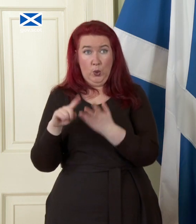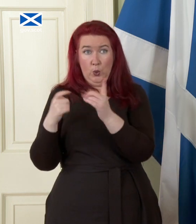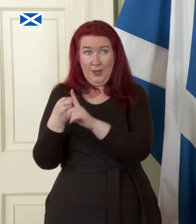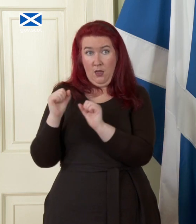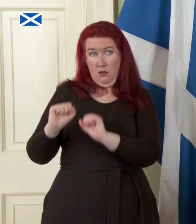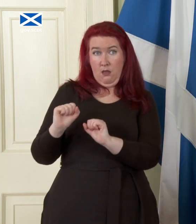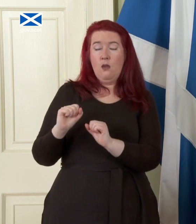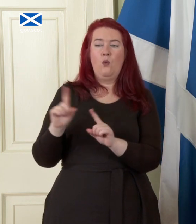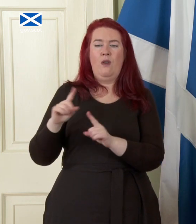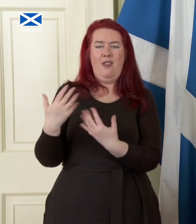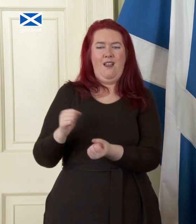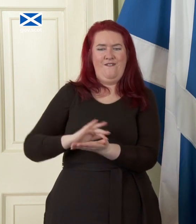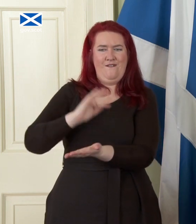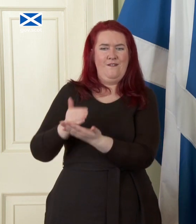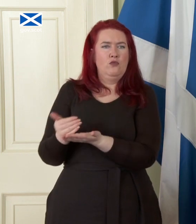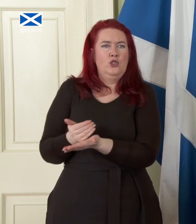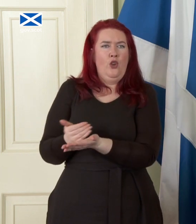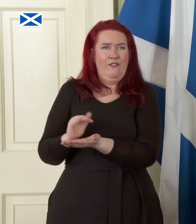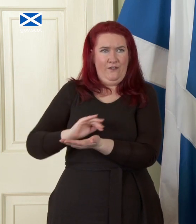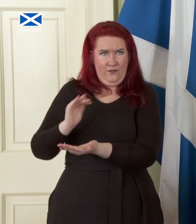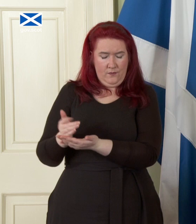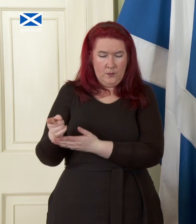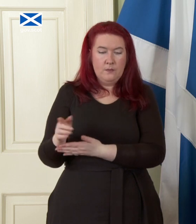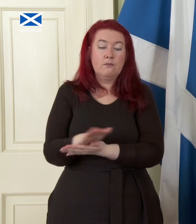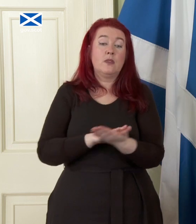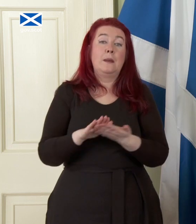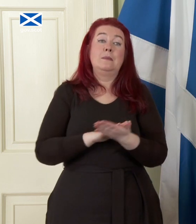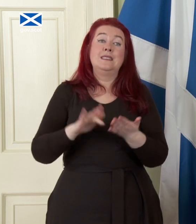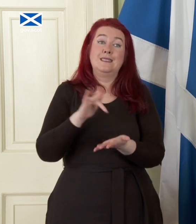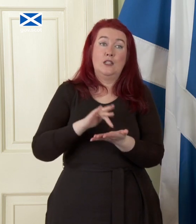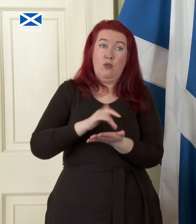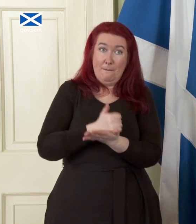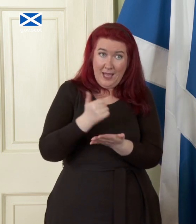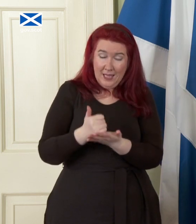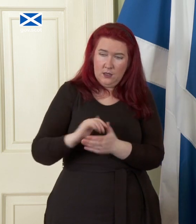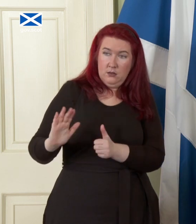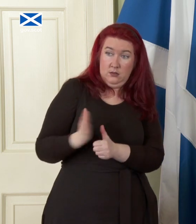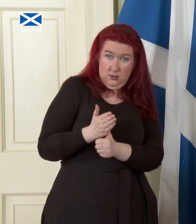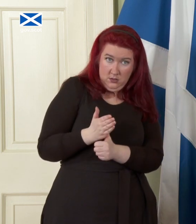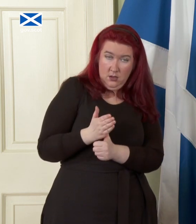in in reserves so that would give the Central Bank in that initial phase a sterling Reserve